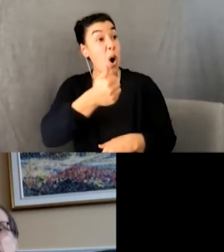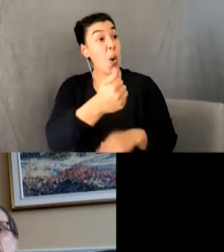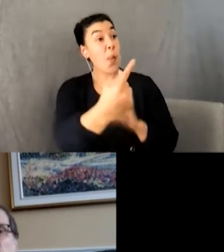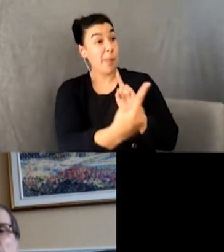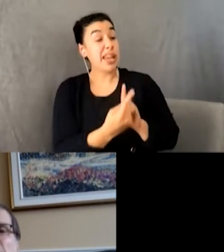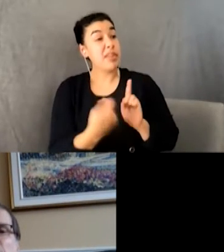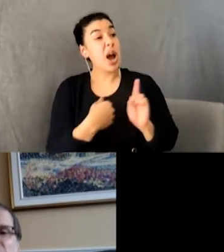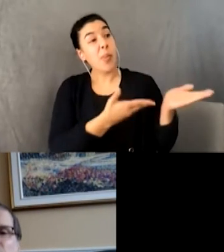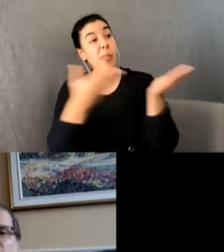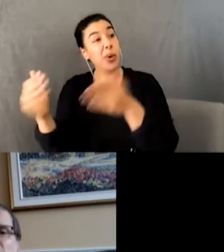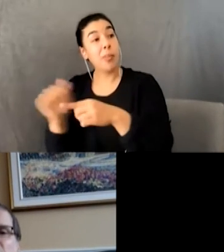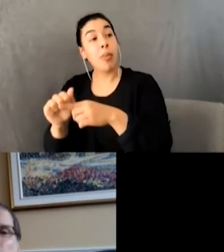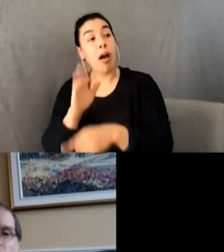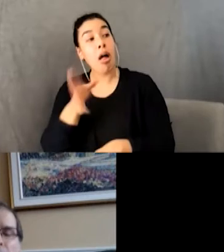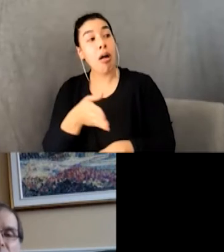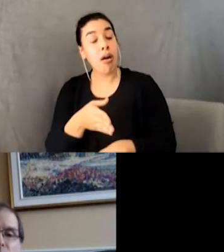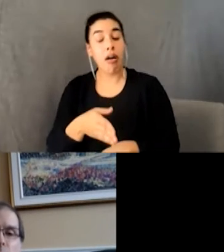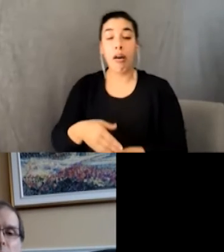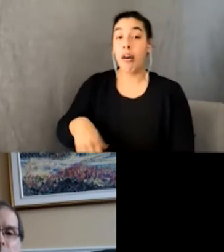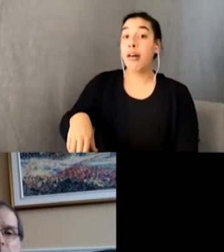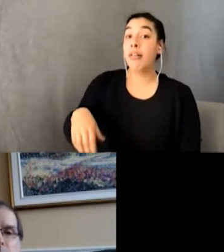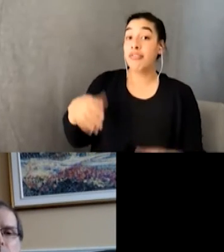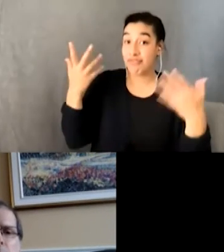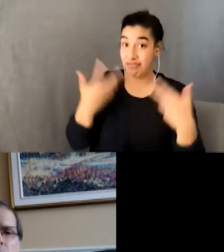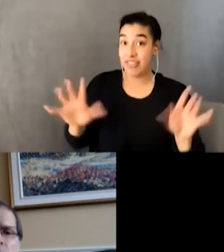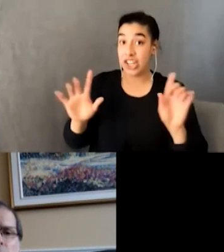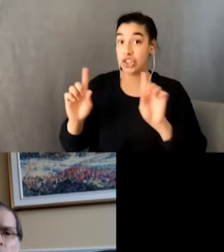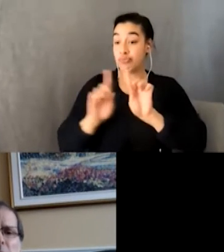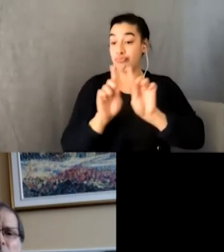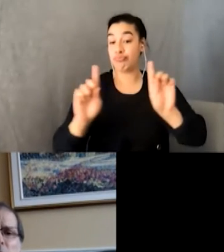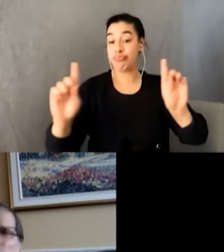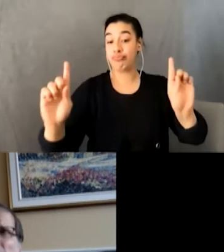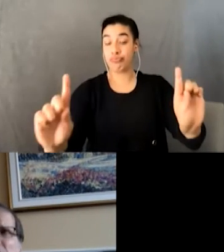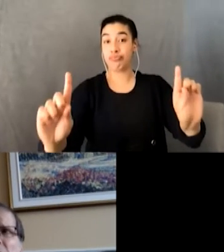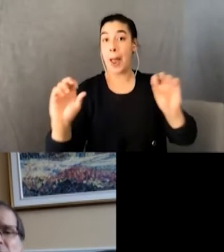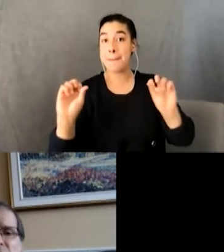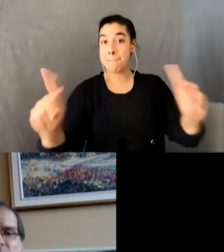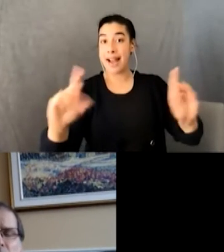Greg patted my shoulder and walked back to school. Wait. Do I have a say in this?